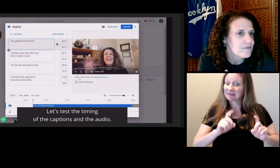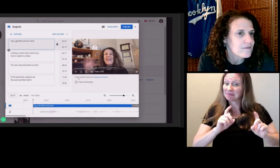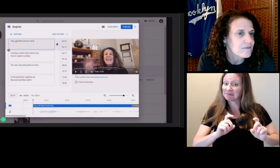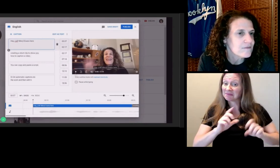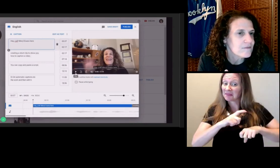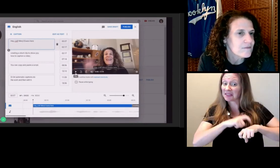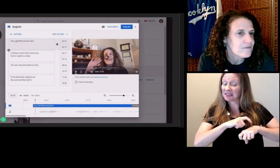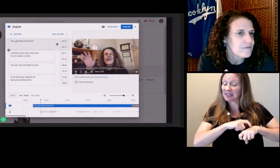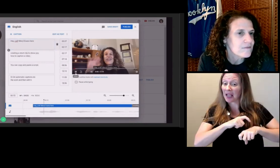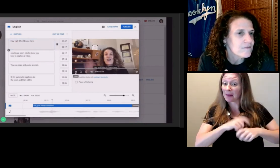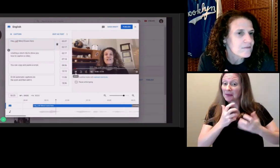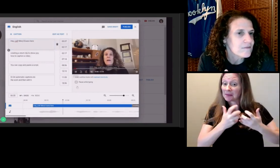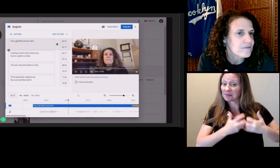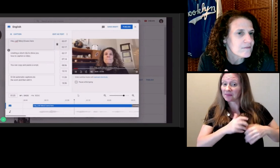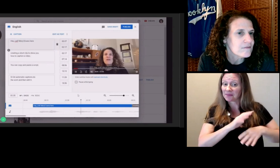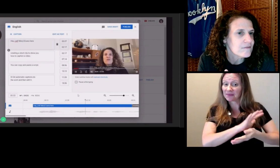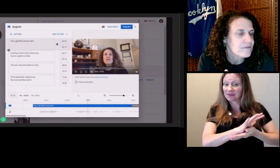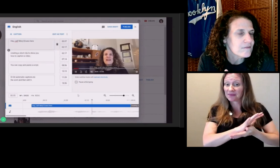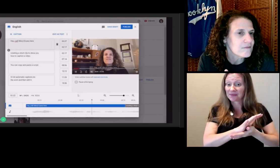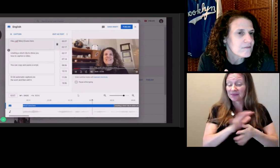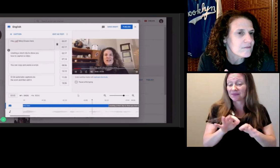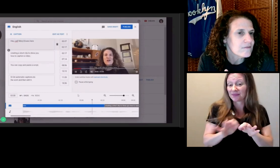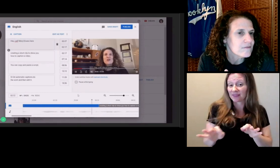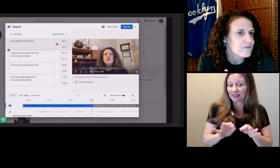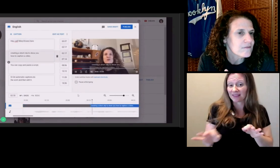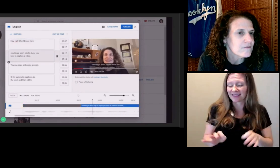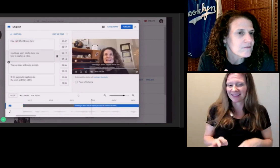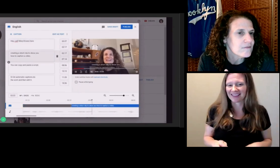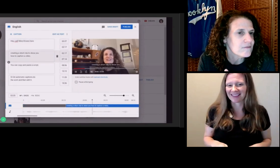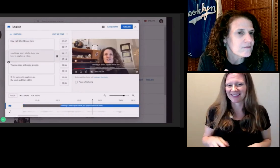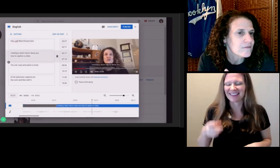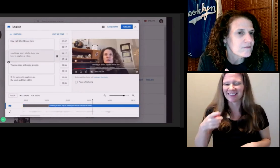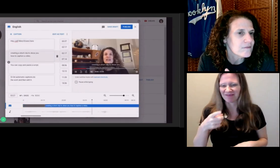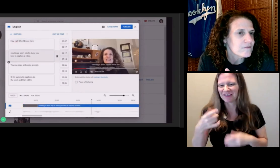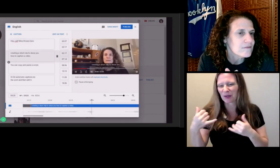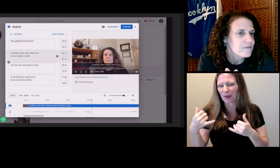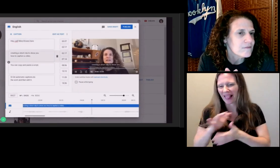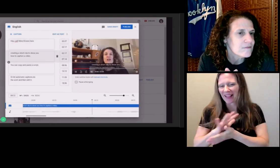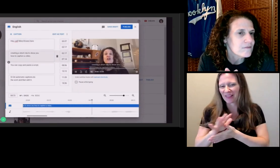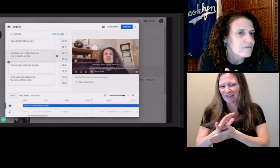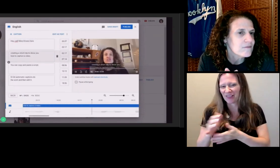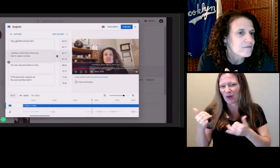Hey, y'all. Meryl Evans here, creating a short clip...